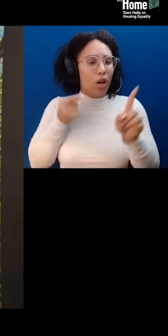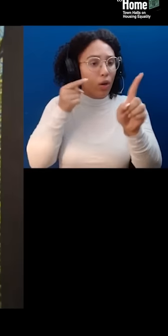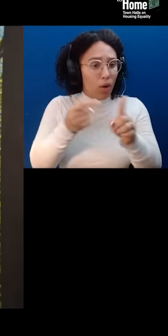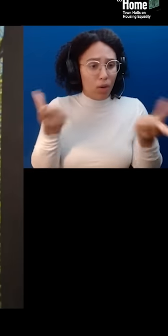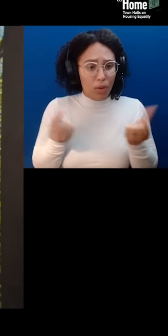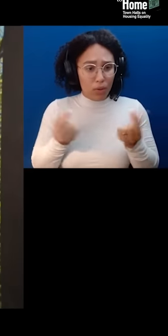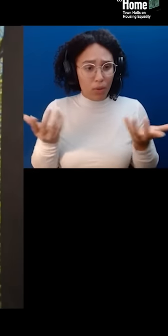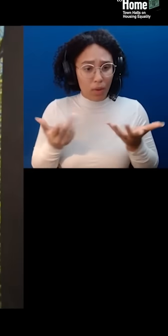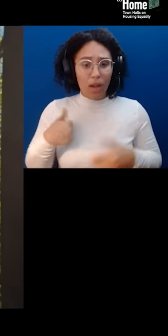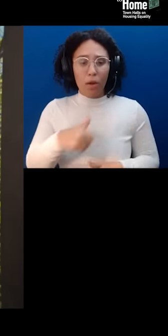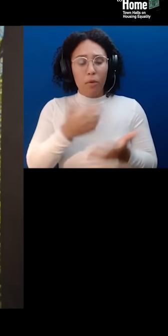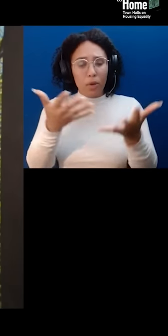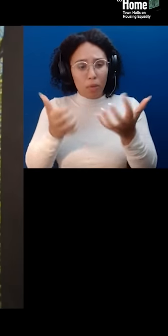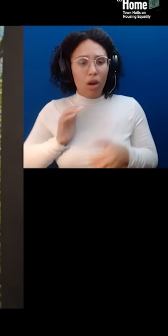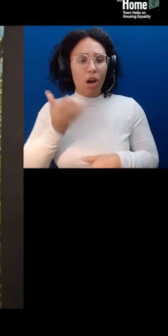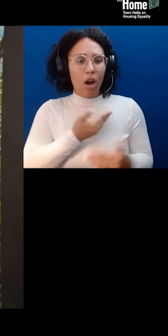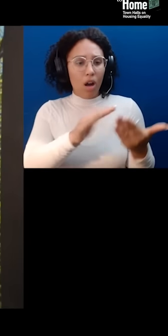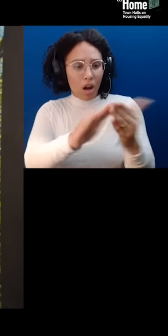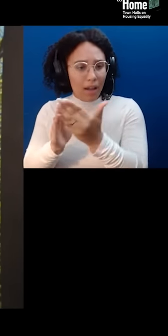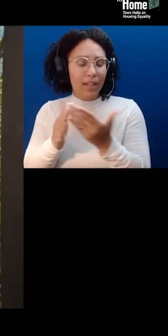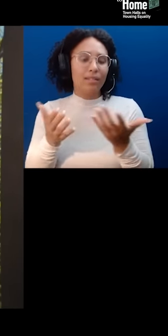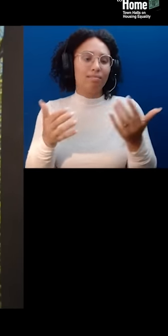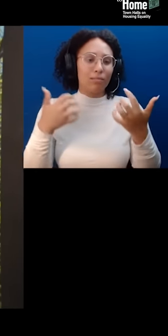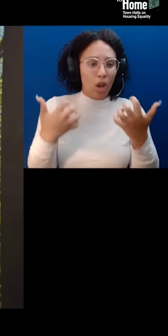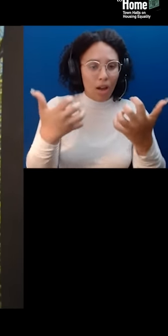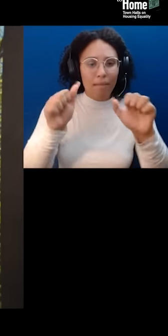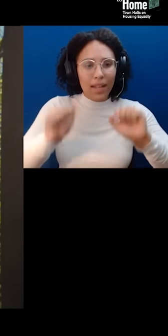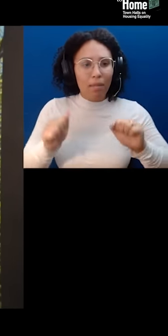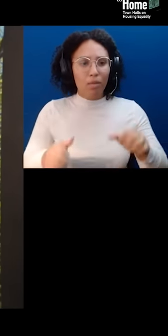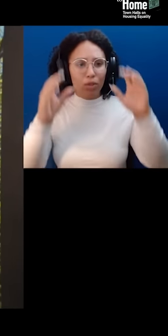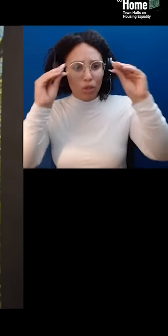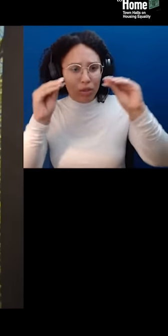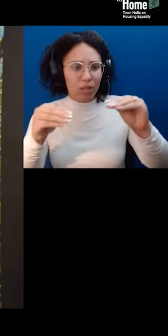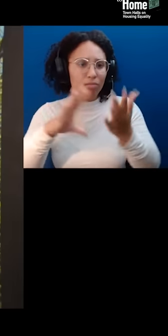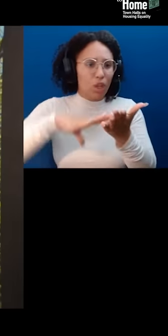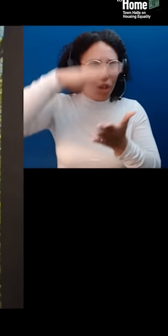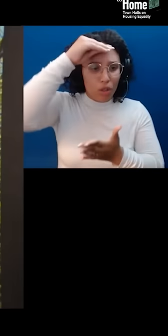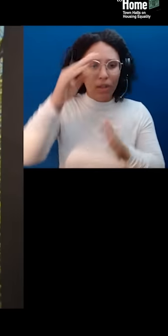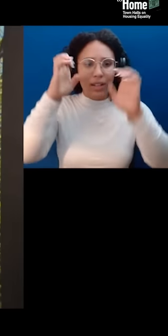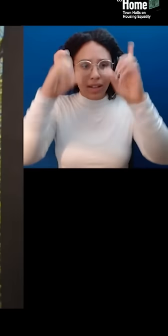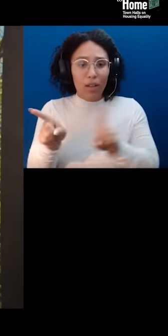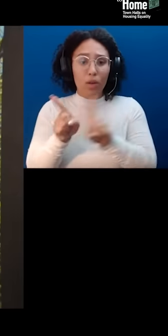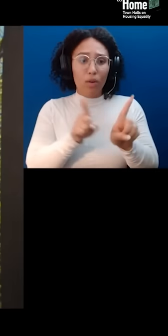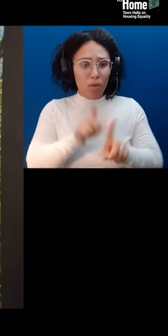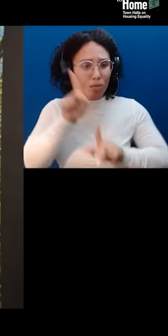to educate, entertain, and inspire by bringing together leaders who are at the front lines of creating equality.